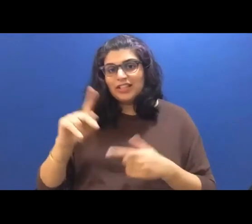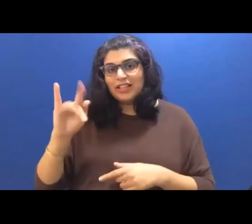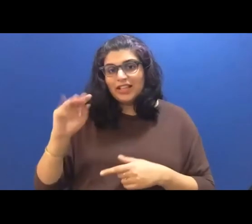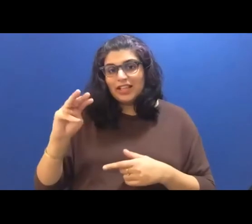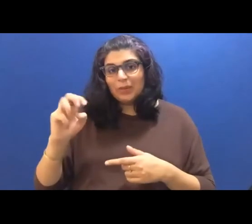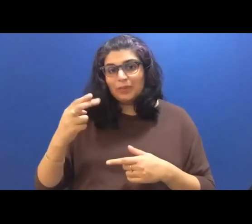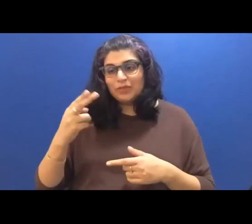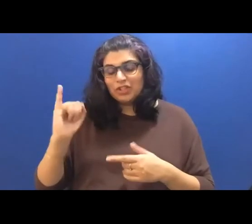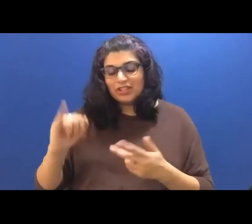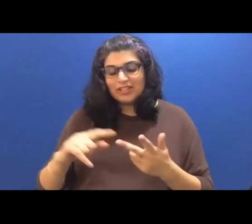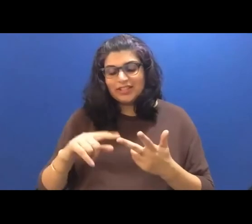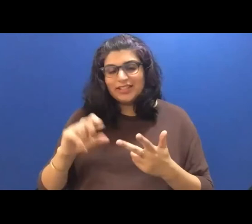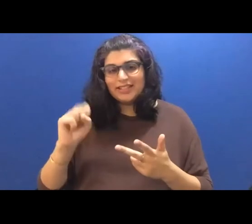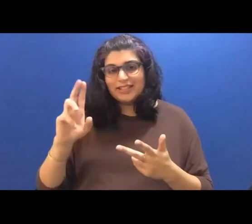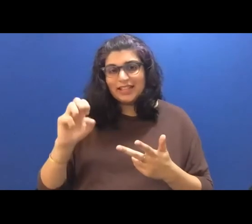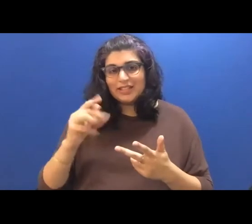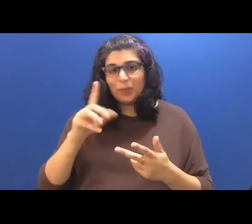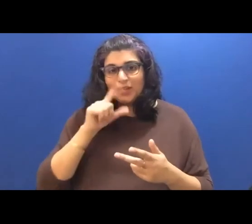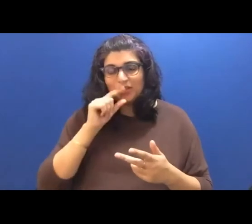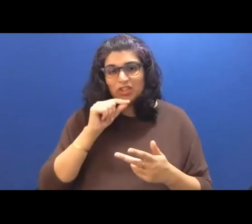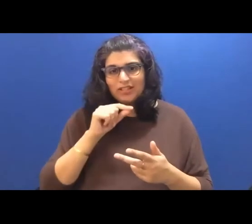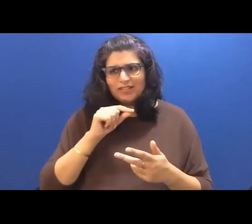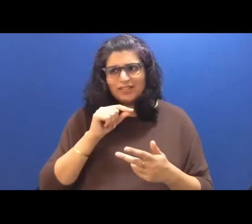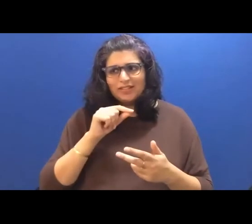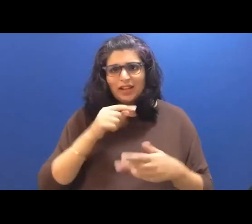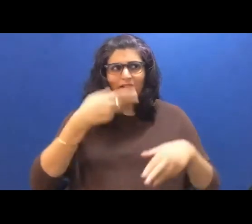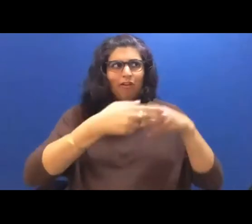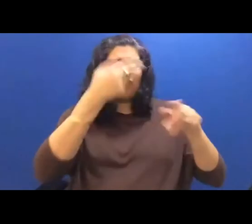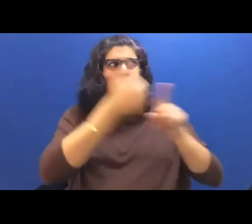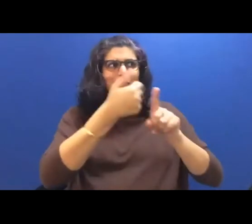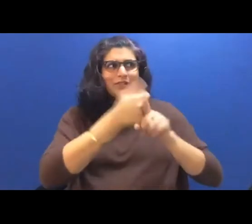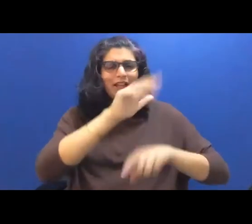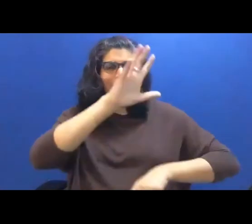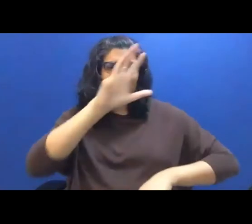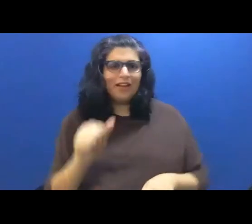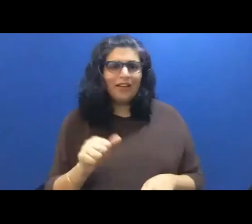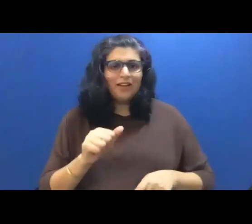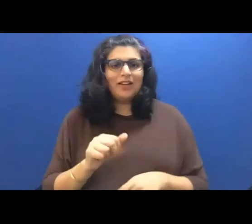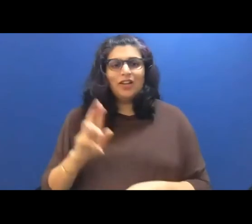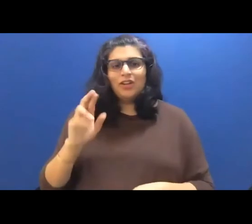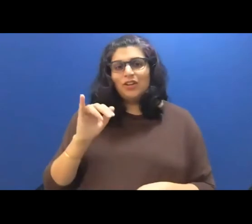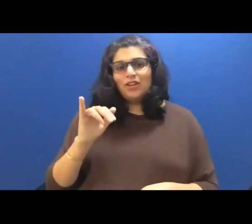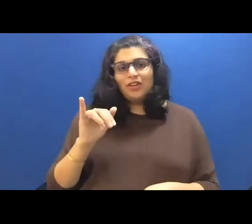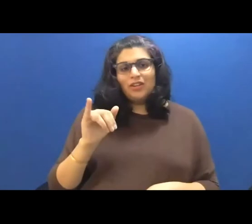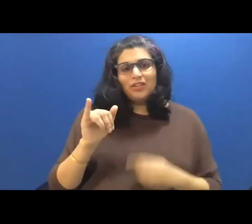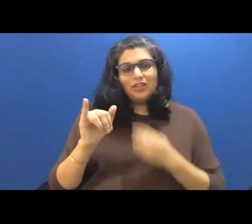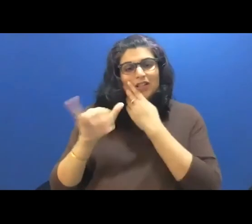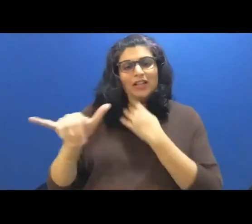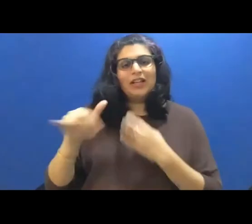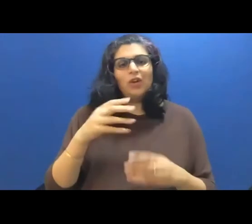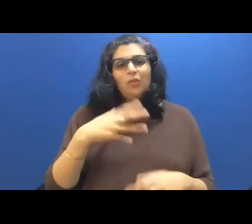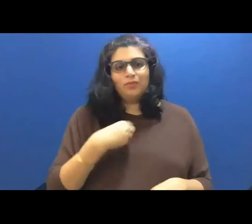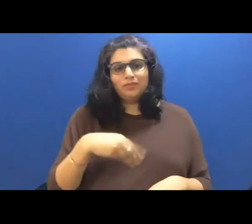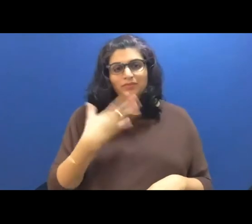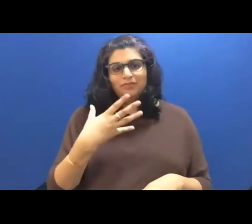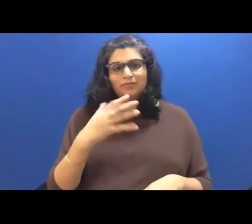Rice was white like boiled potatoes cut into quarters white like flour that sticks to skin.